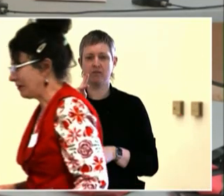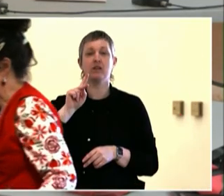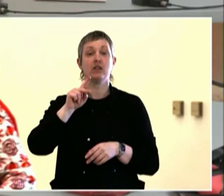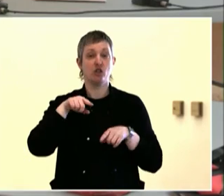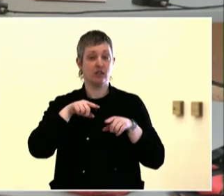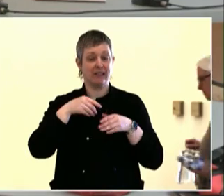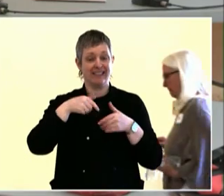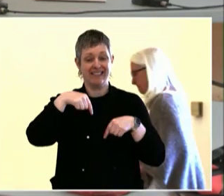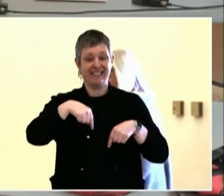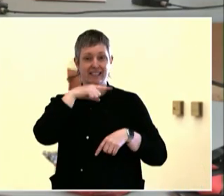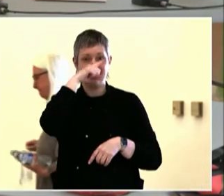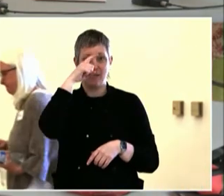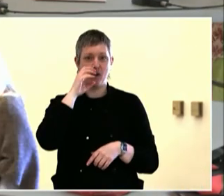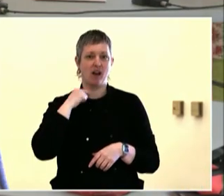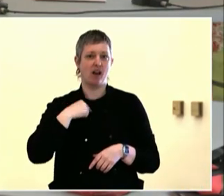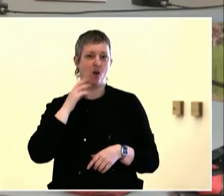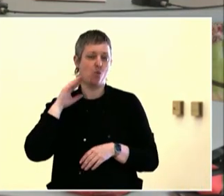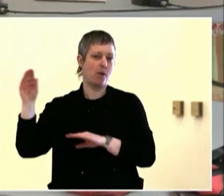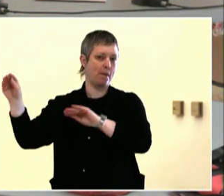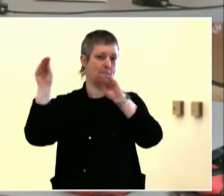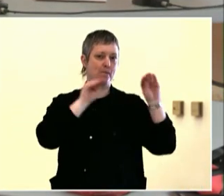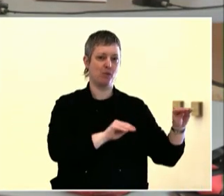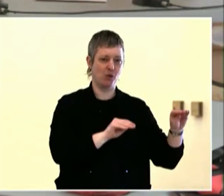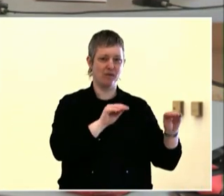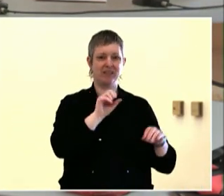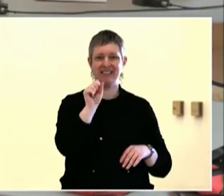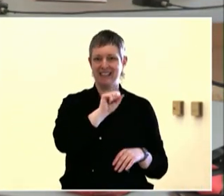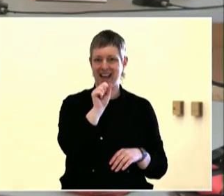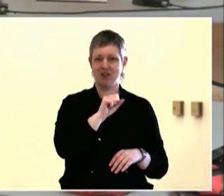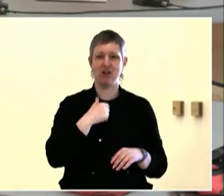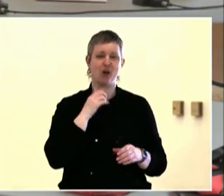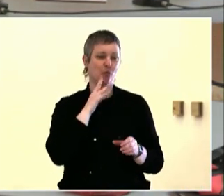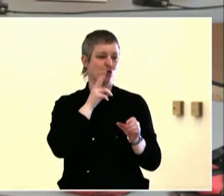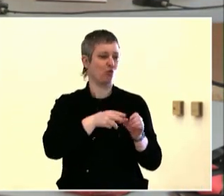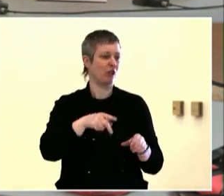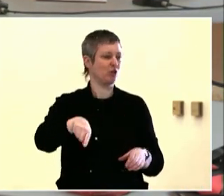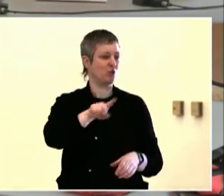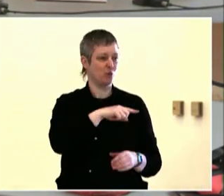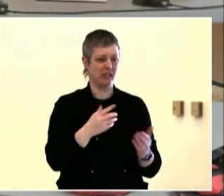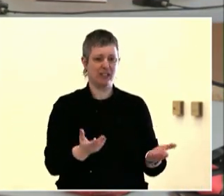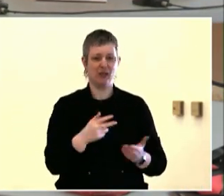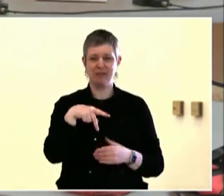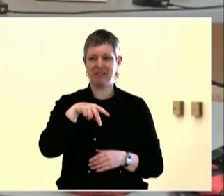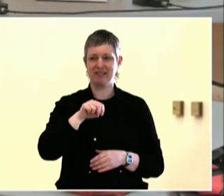the engagement is important to bring us a sustainable policy.